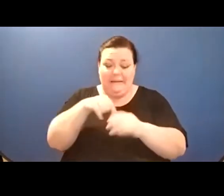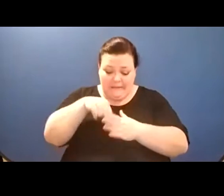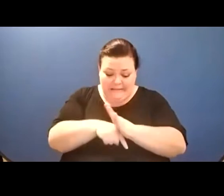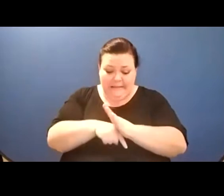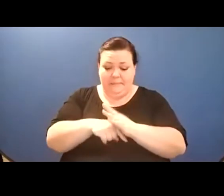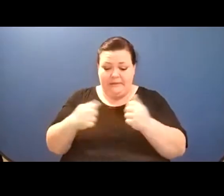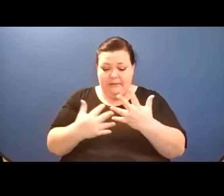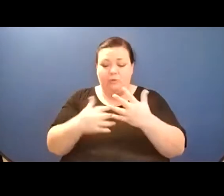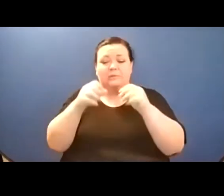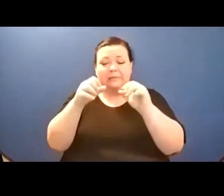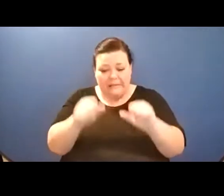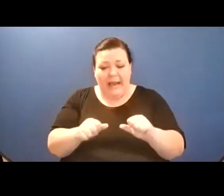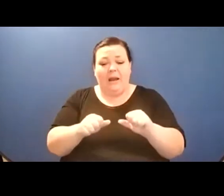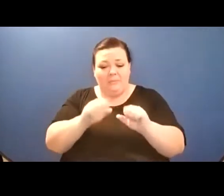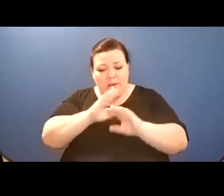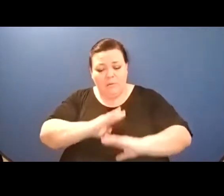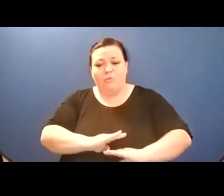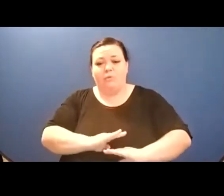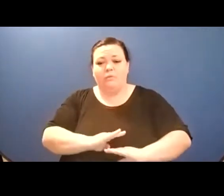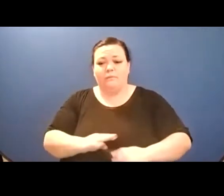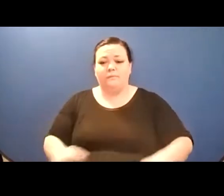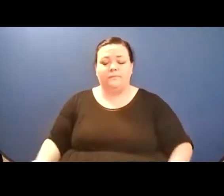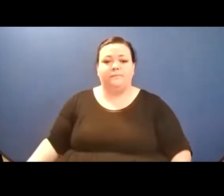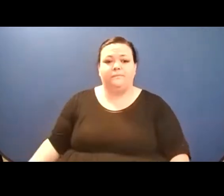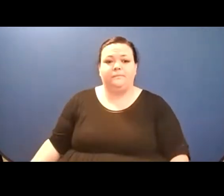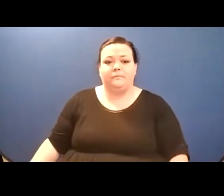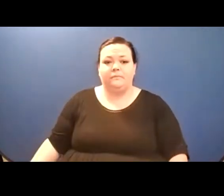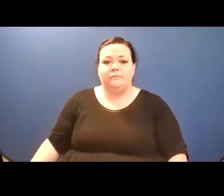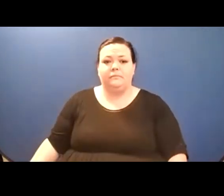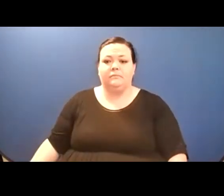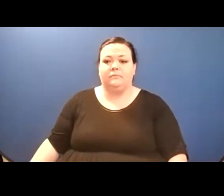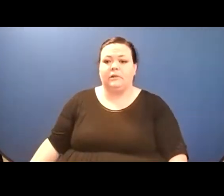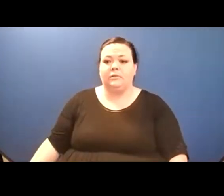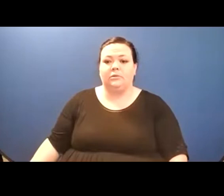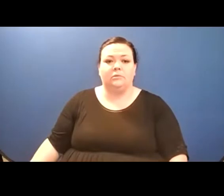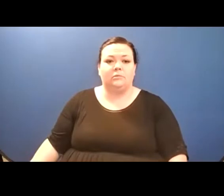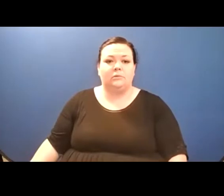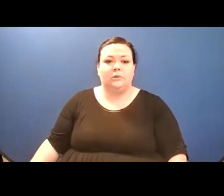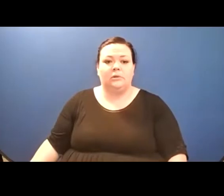everybody's amazing, so mine is about me being butt hurt over an email.